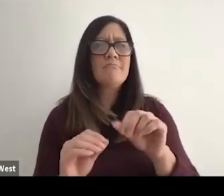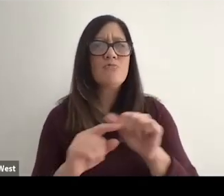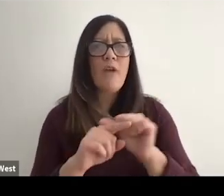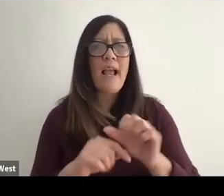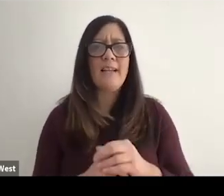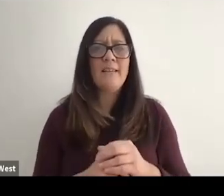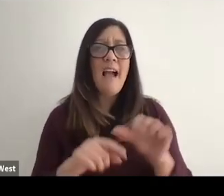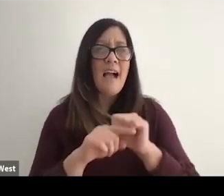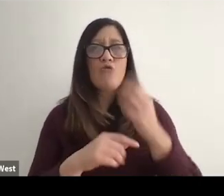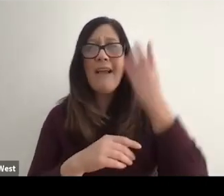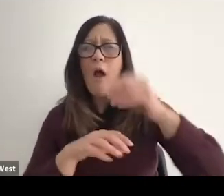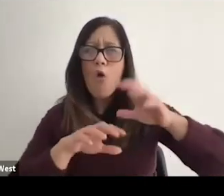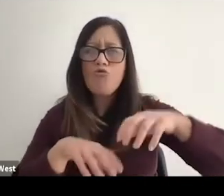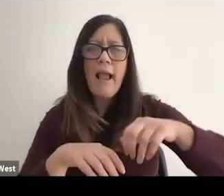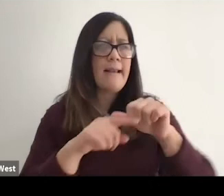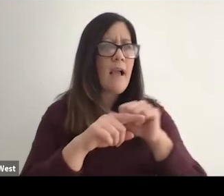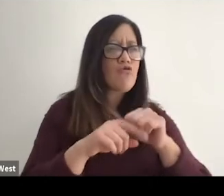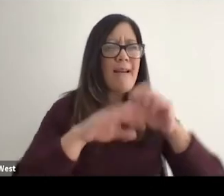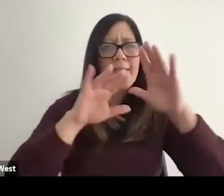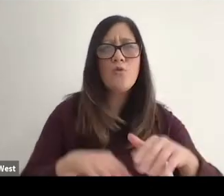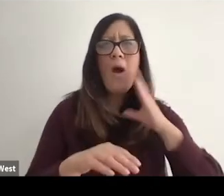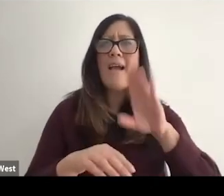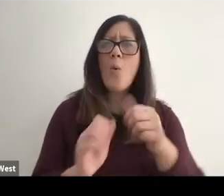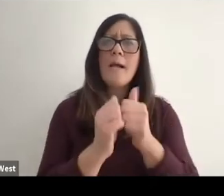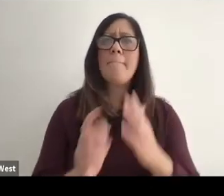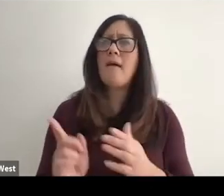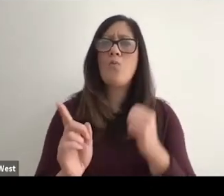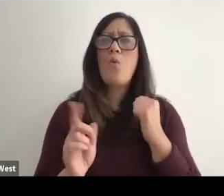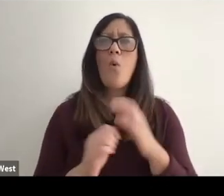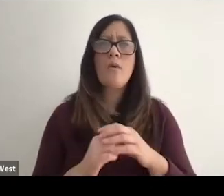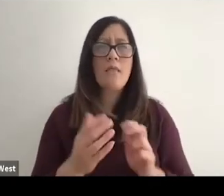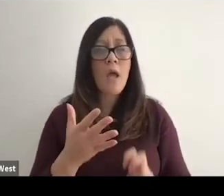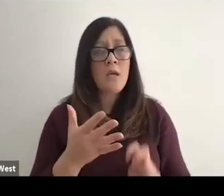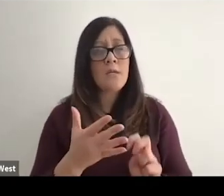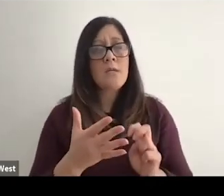I want to train this. No, 'cause I know my competitor won't do it and they advance themselves